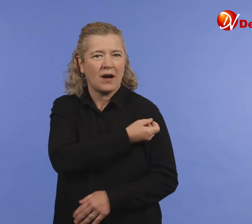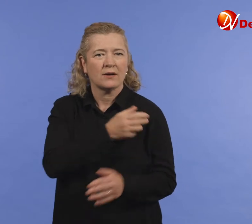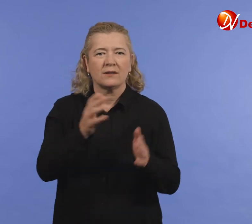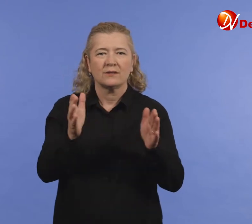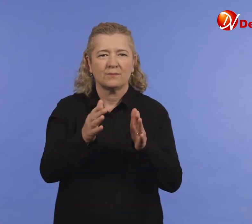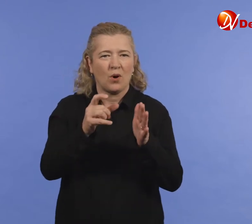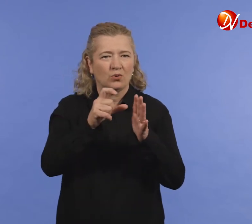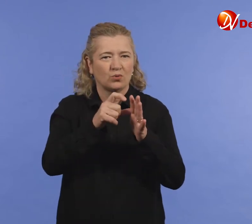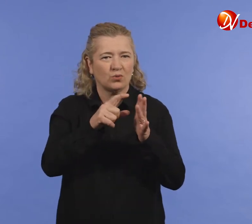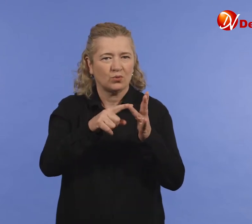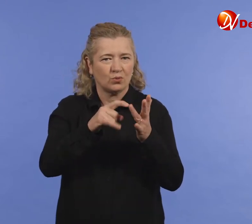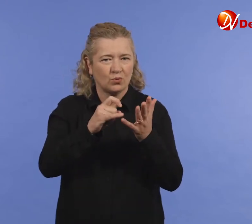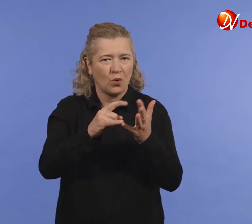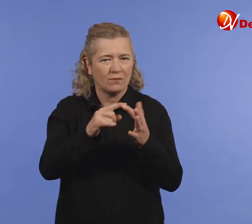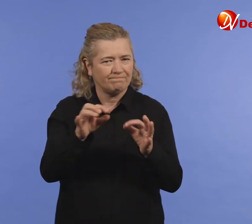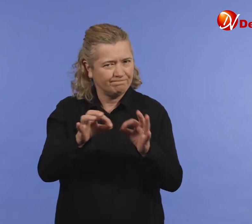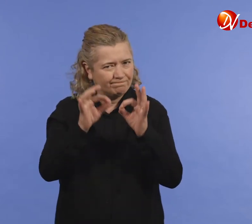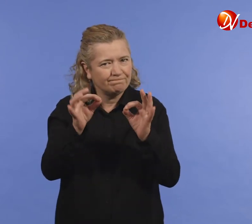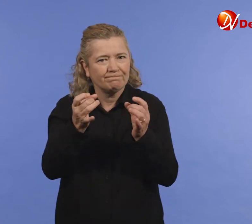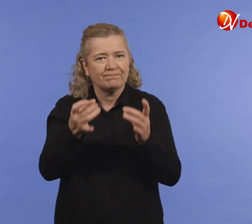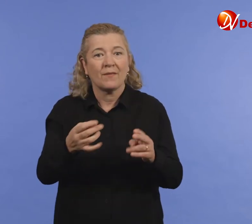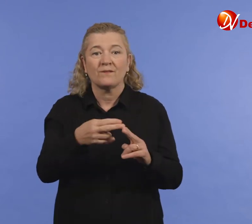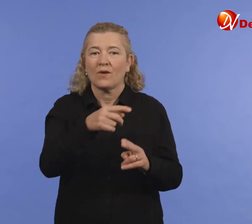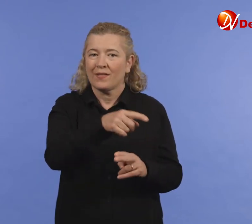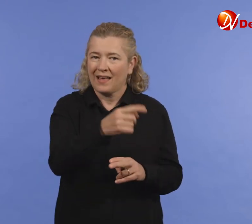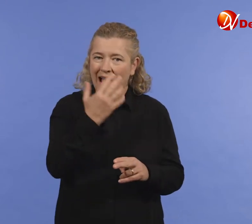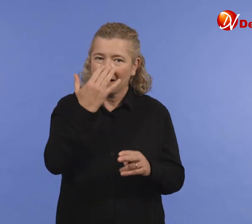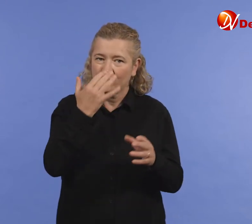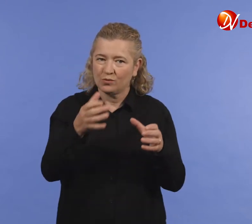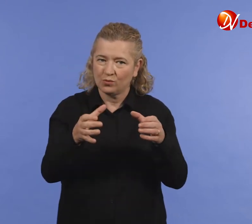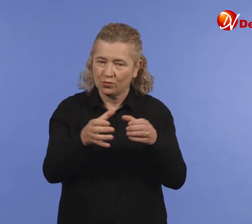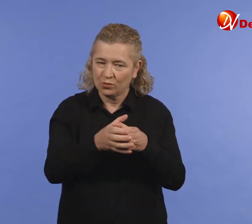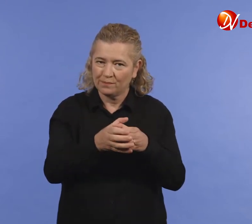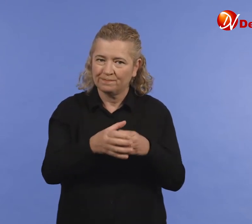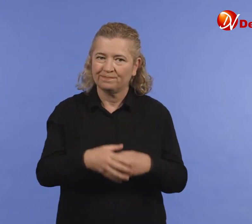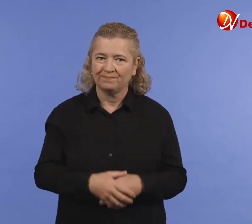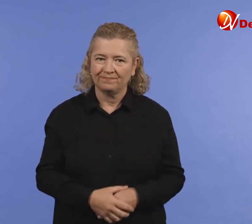They will receive a smaller dose of the vaccine which has been prepared for their age group.